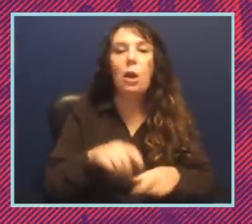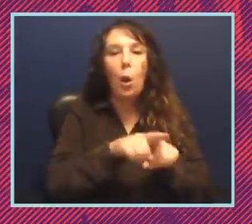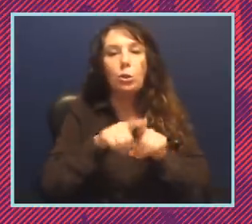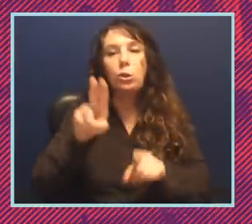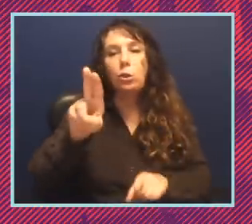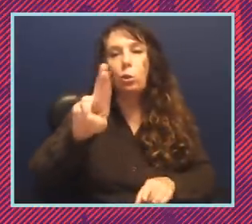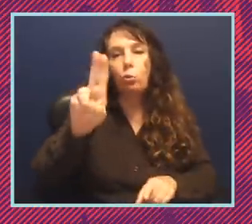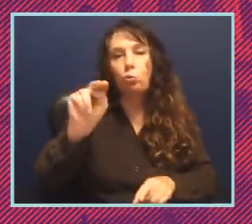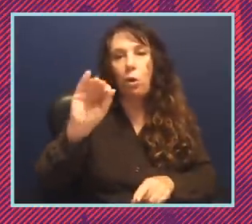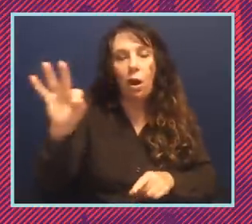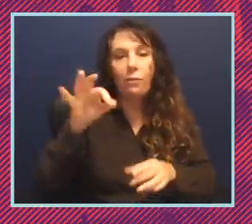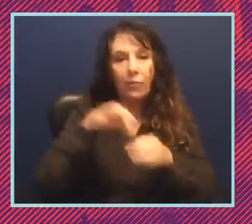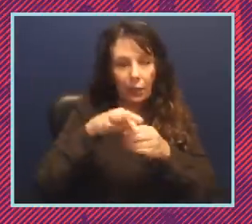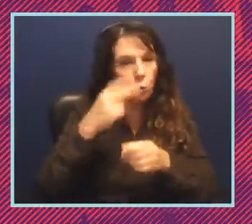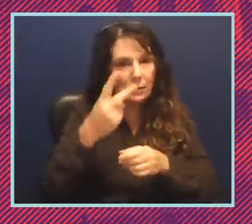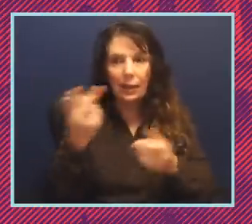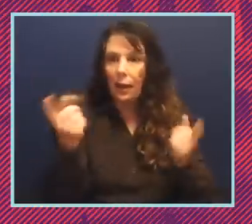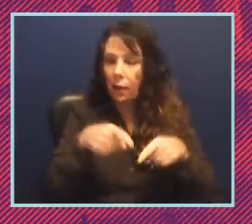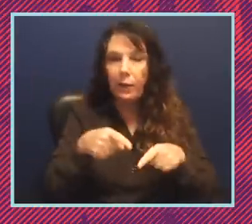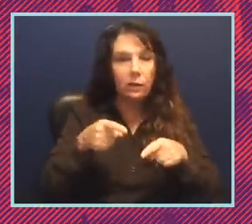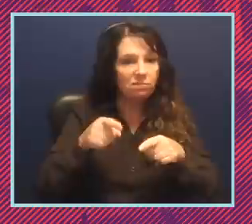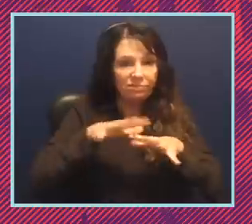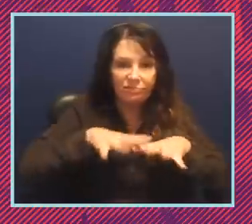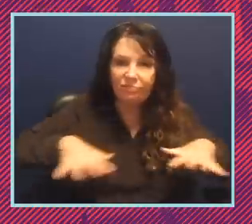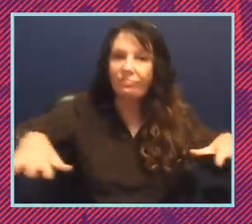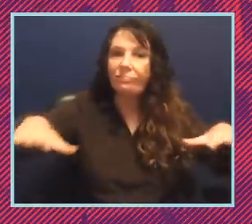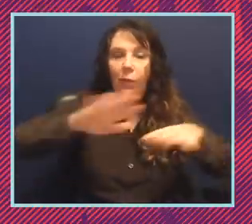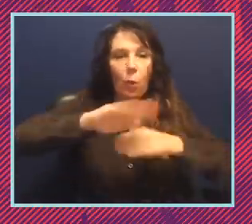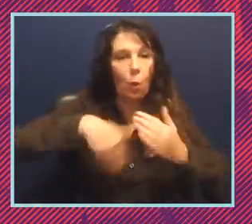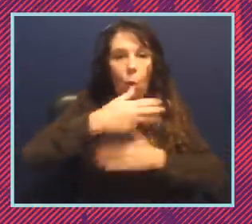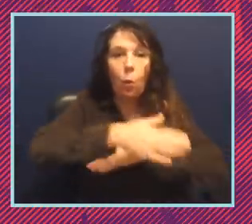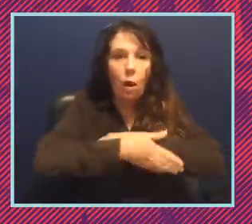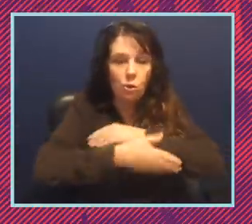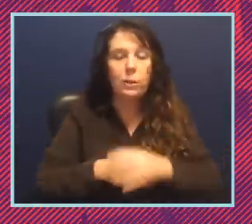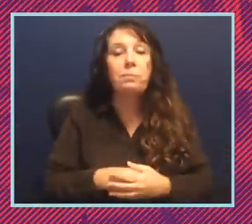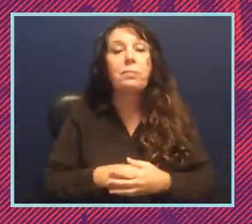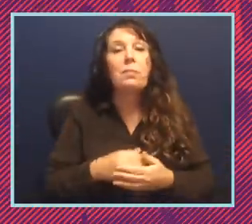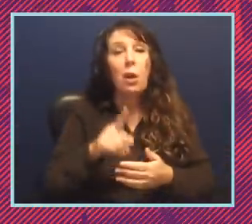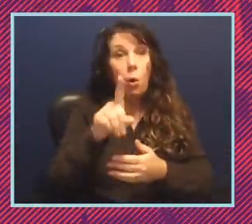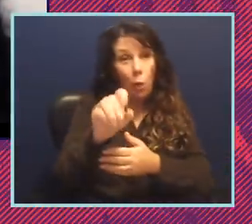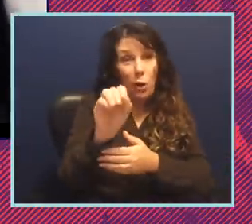seeing that happen across the country and these one hundred and six bills that you mentioned, yes,